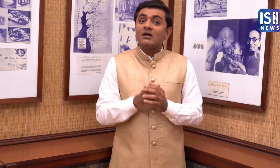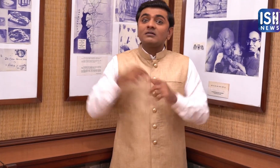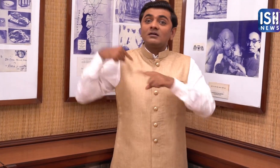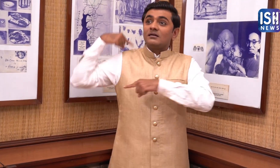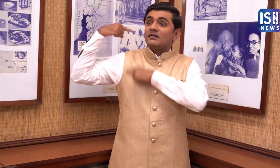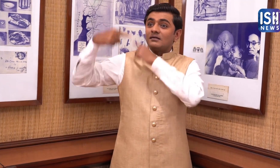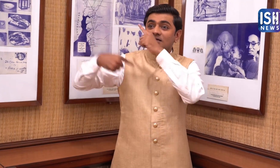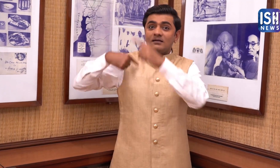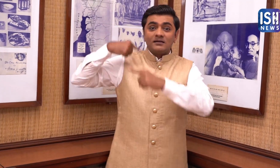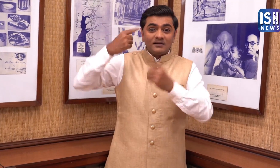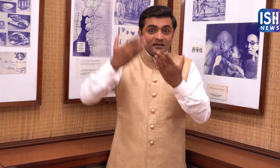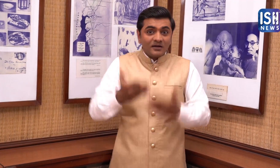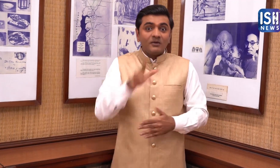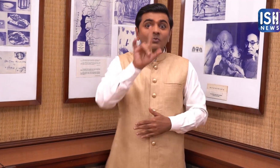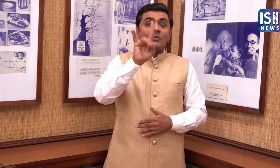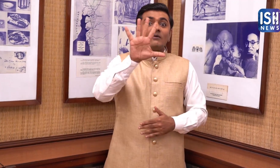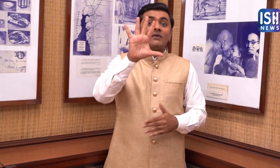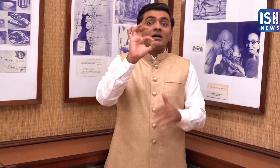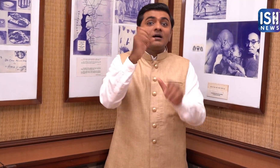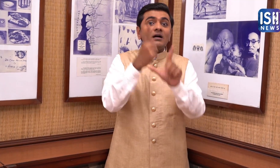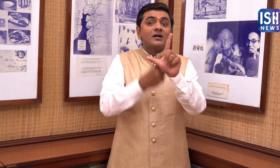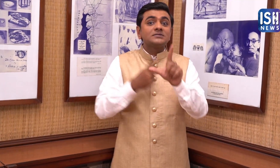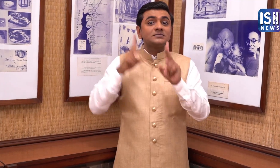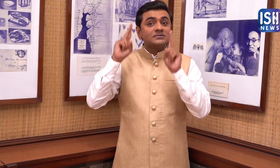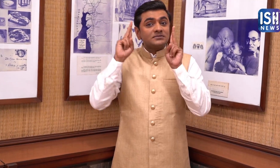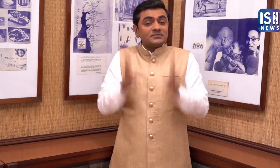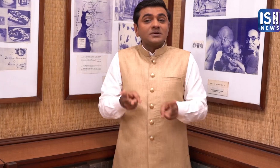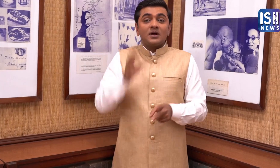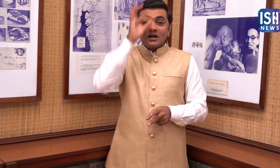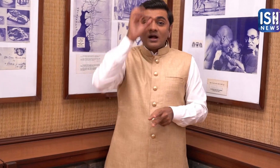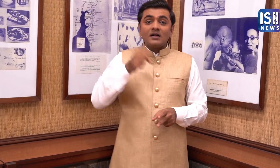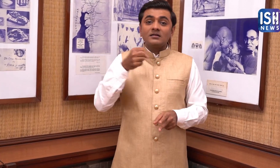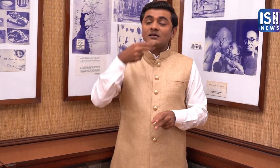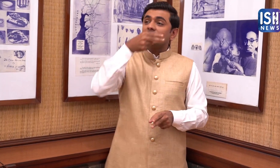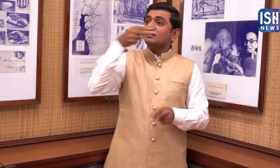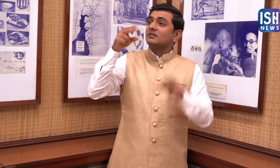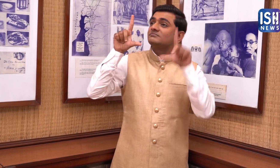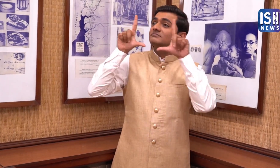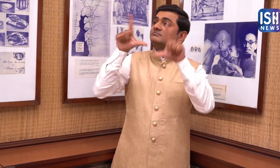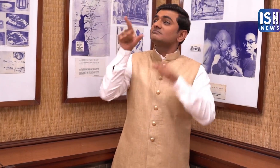For 150 years Gandhiji's images have been displayed,